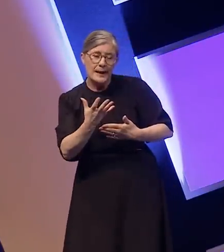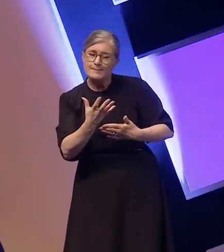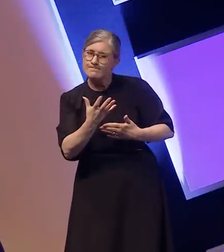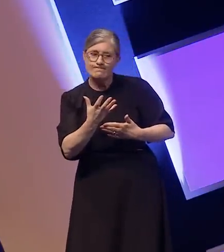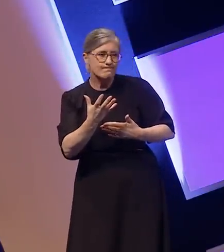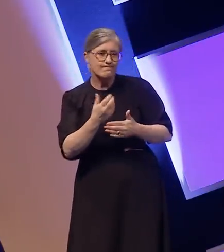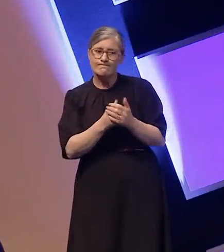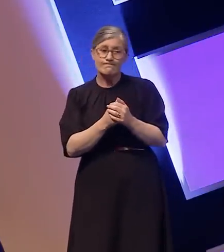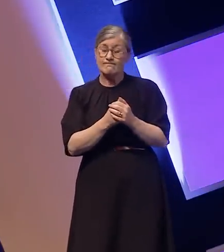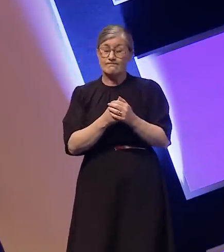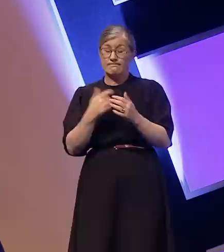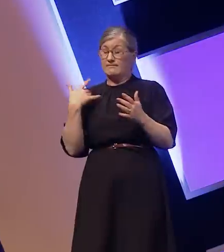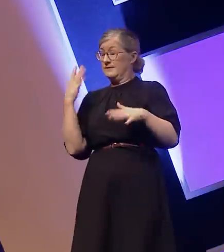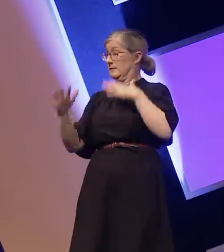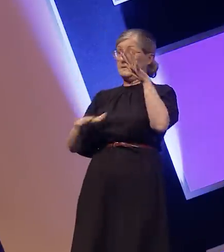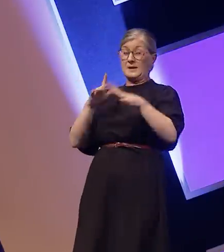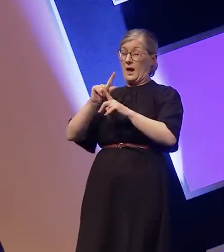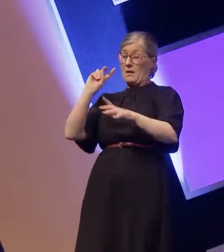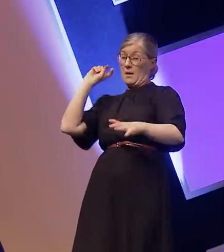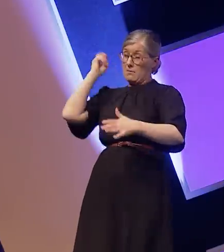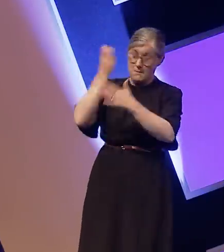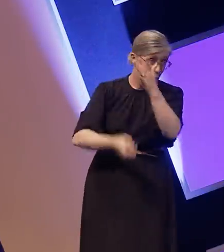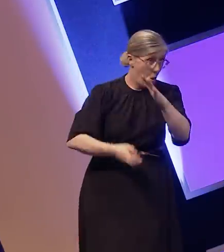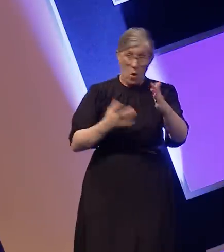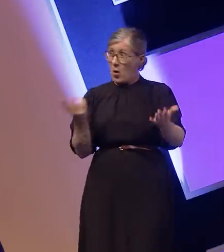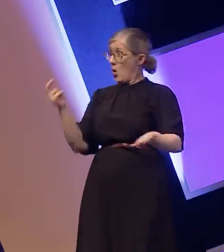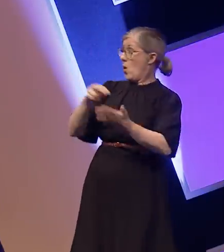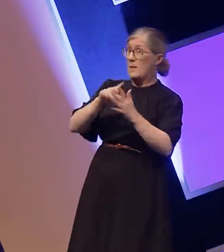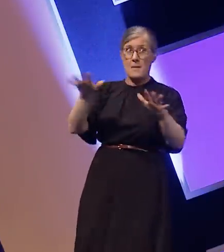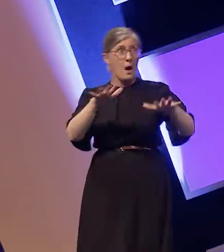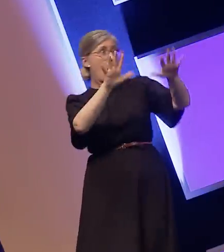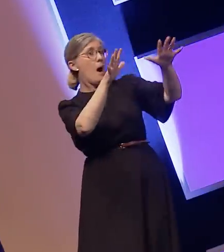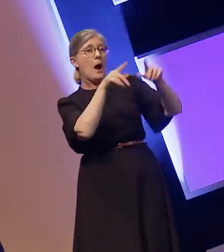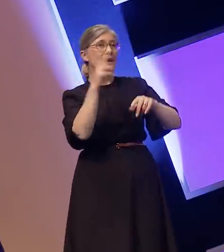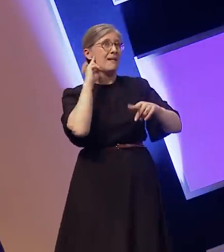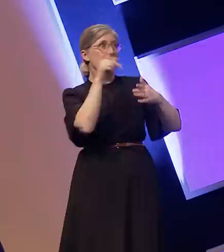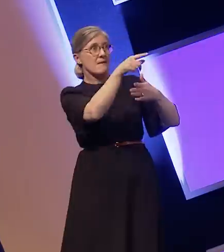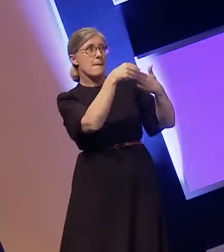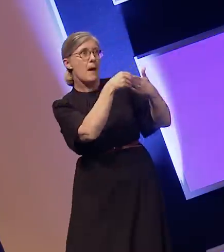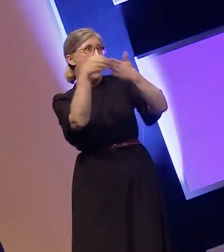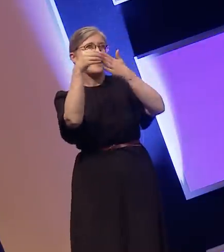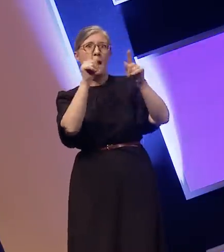to suddenly find myself considered a deaf pioneer, the poster girl for the deaf community.